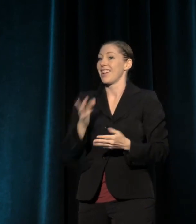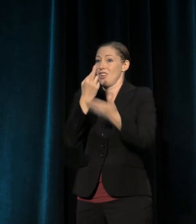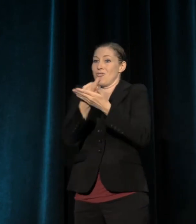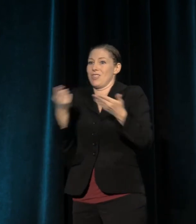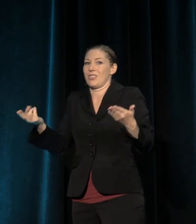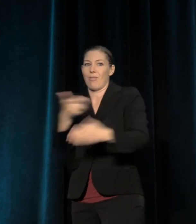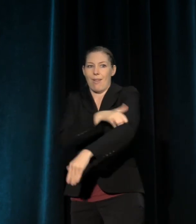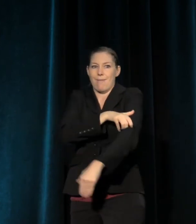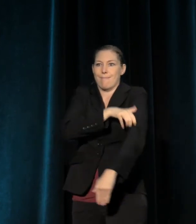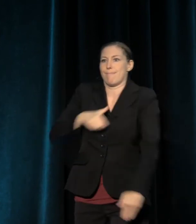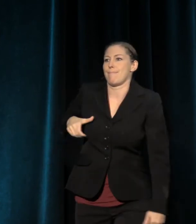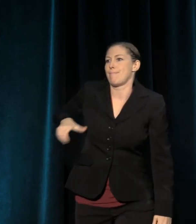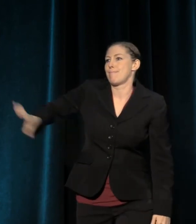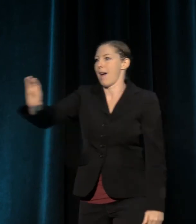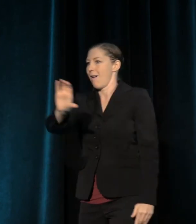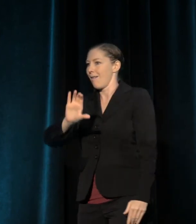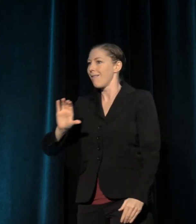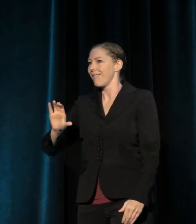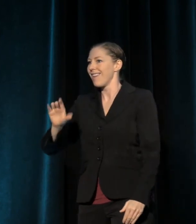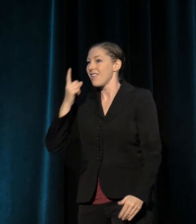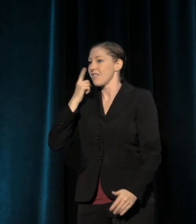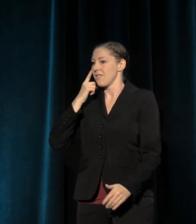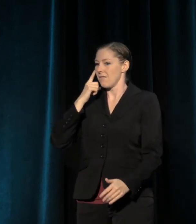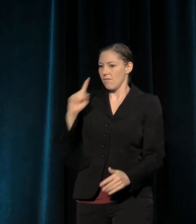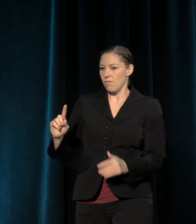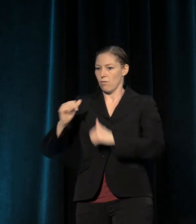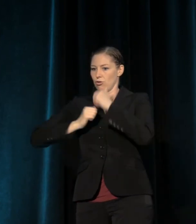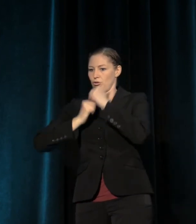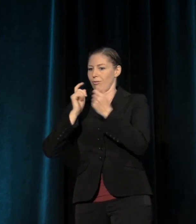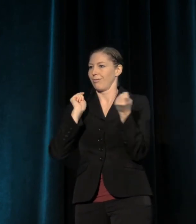to make proactive structural changes